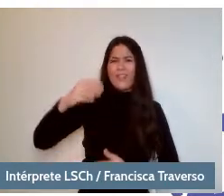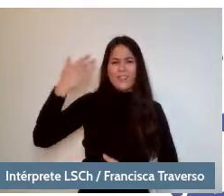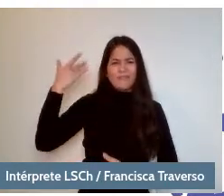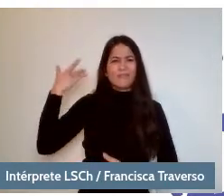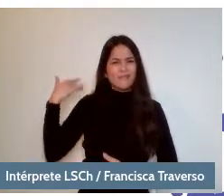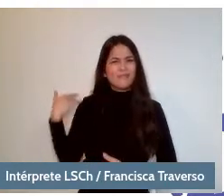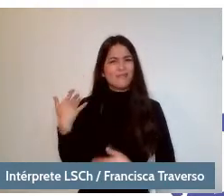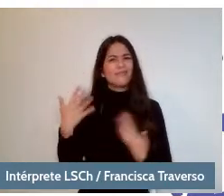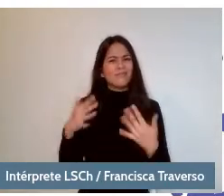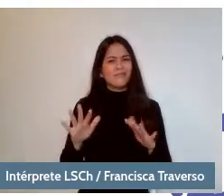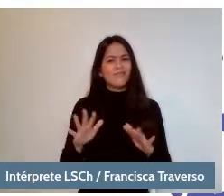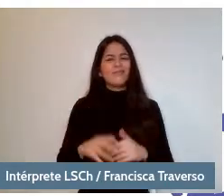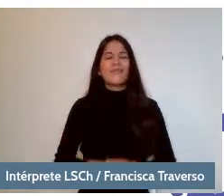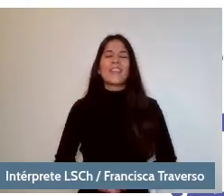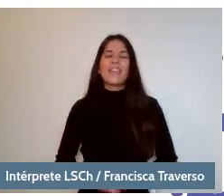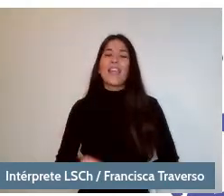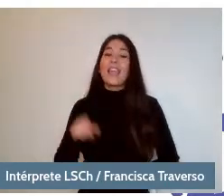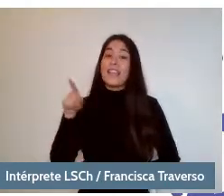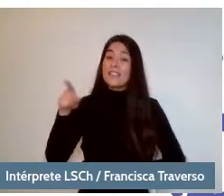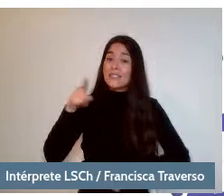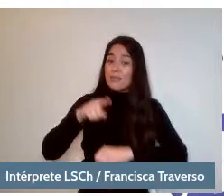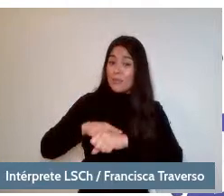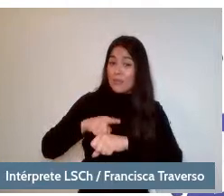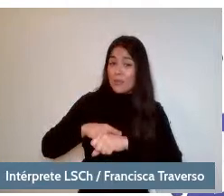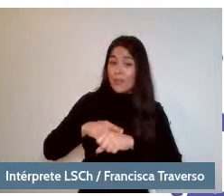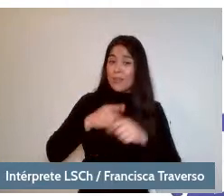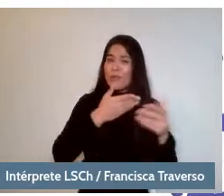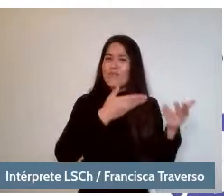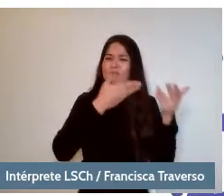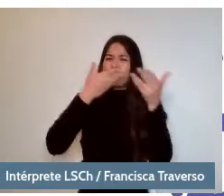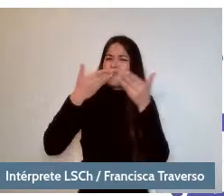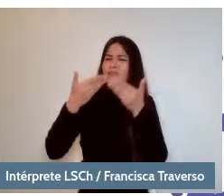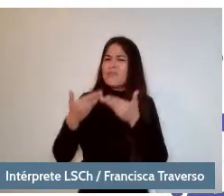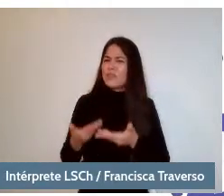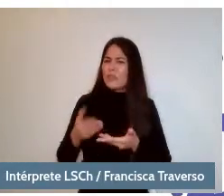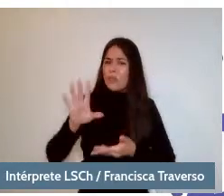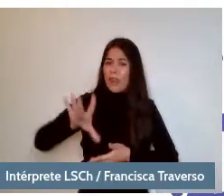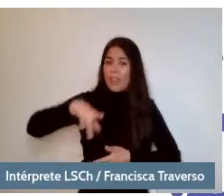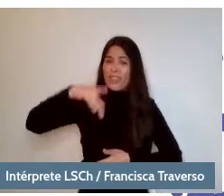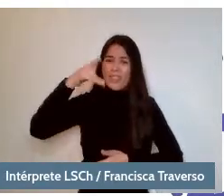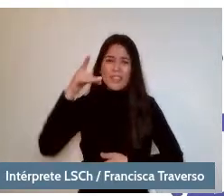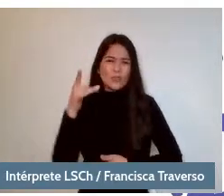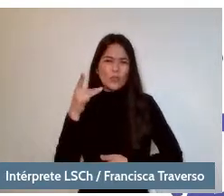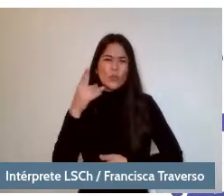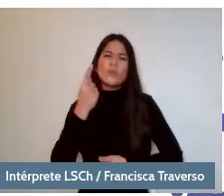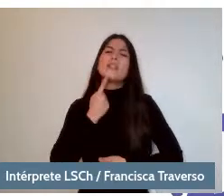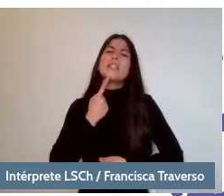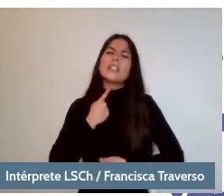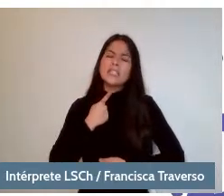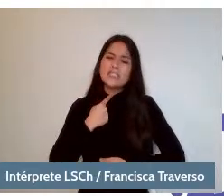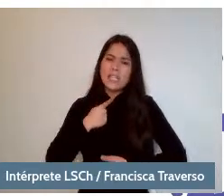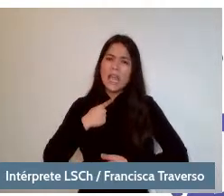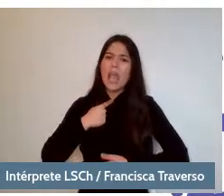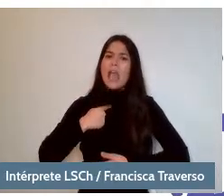And that time she invited us to discover the interesting world of audiobooks.